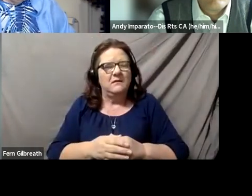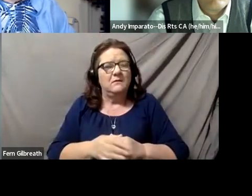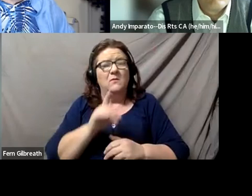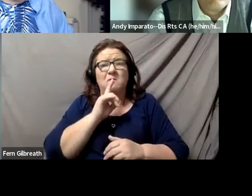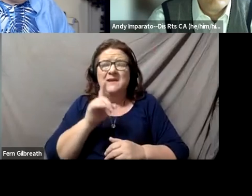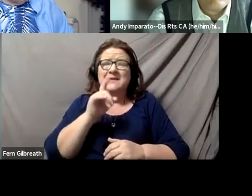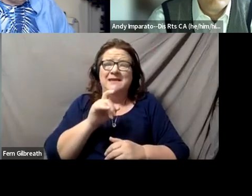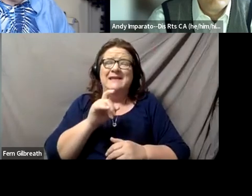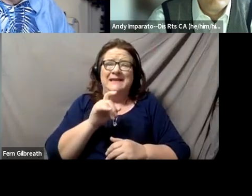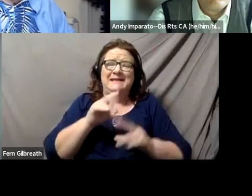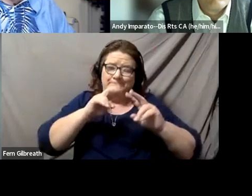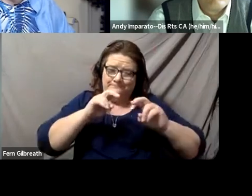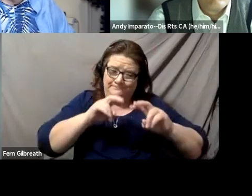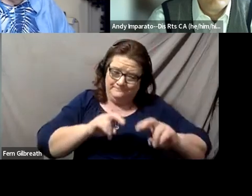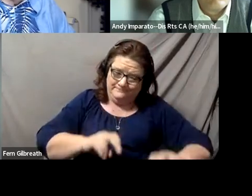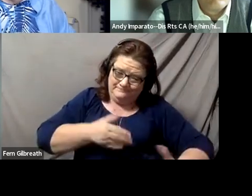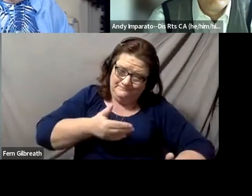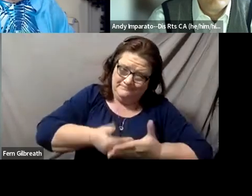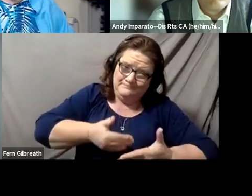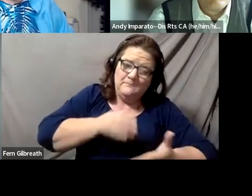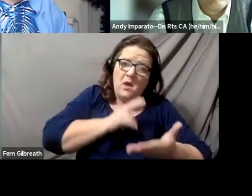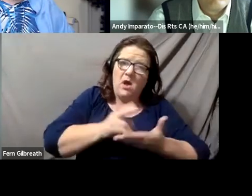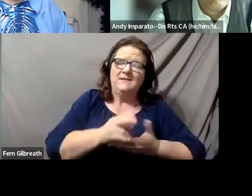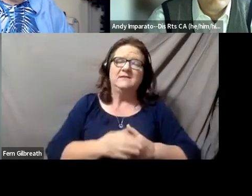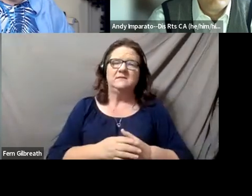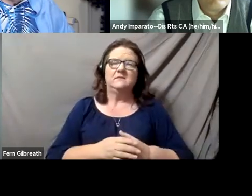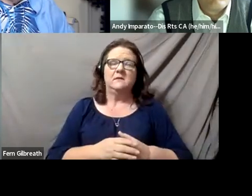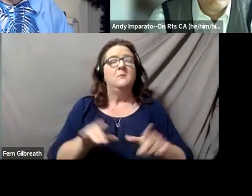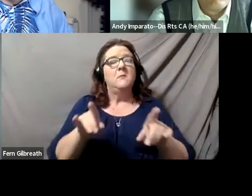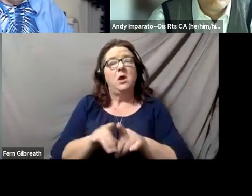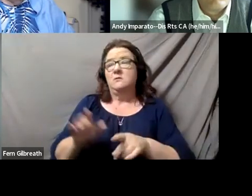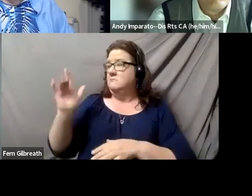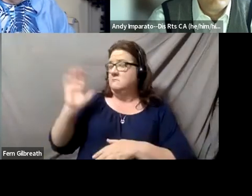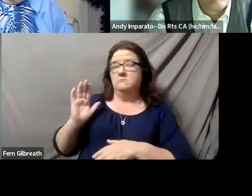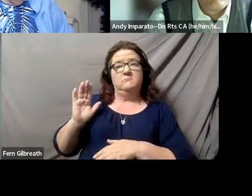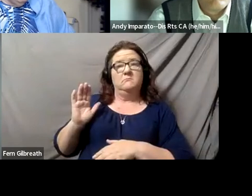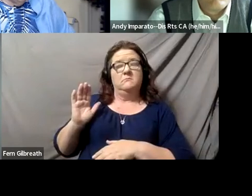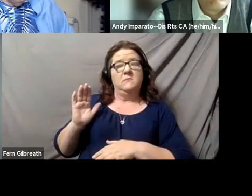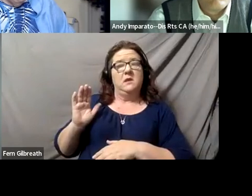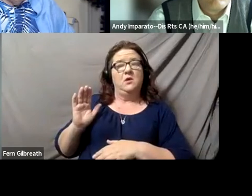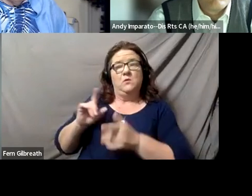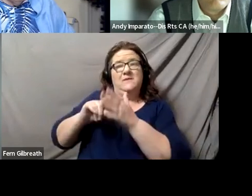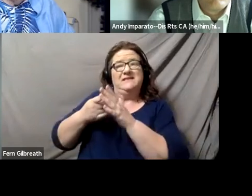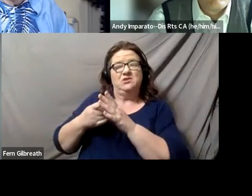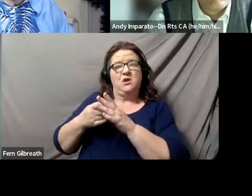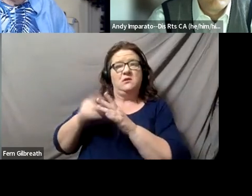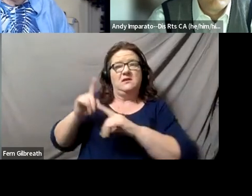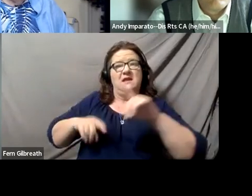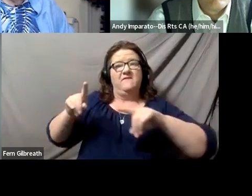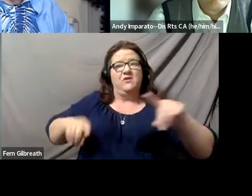But I also think we need to learn from what we have been doing to diversify these various fields that we are discussing